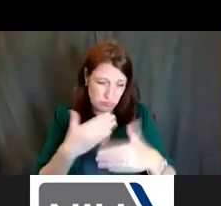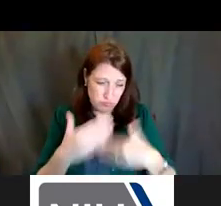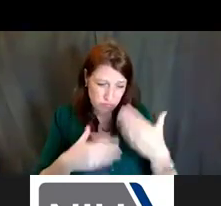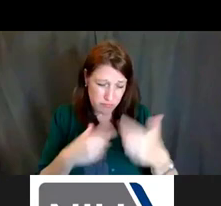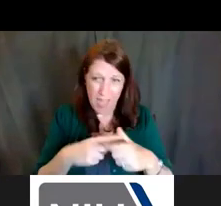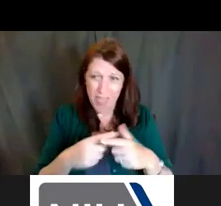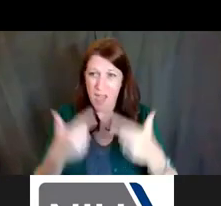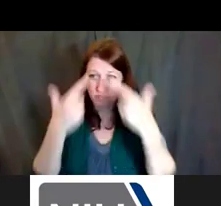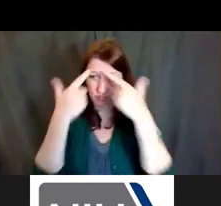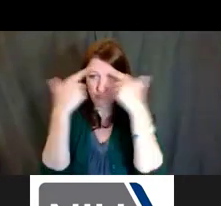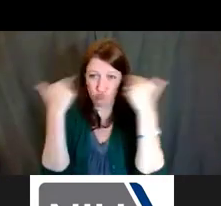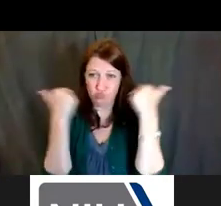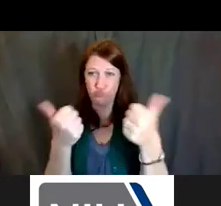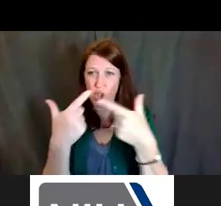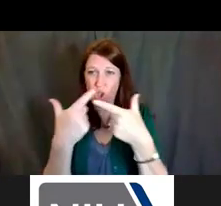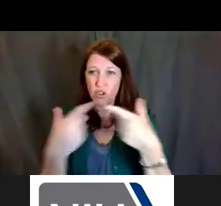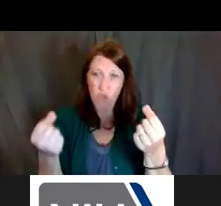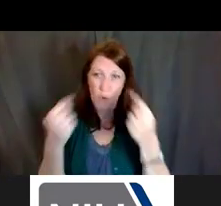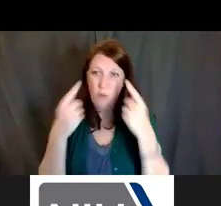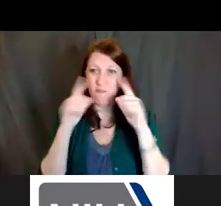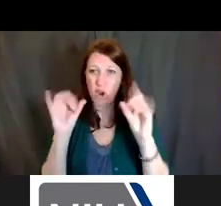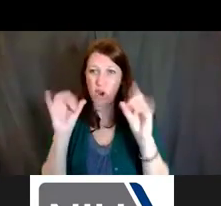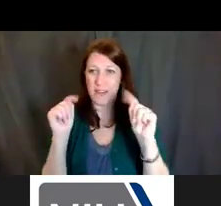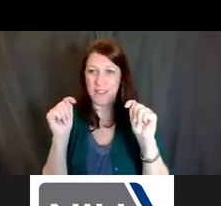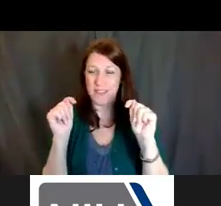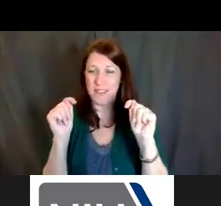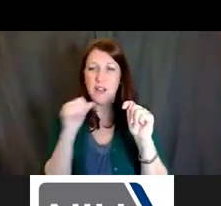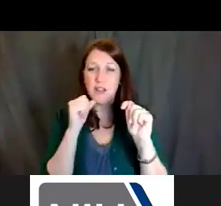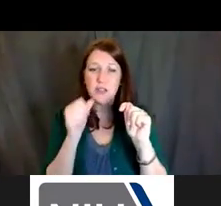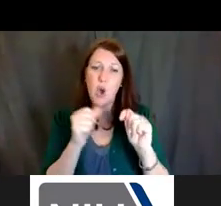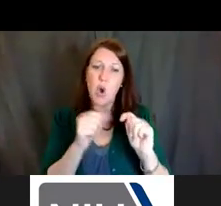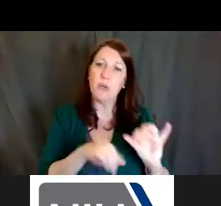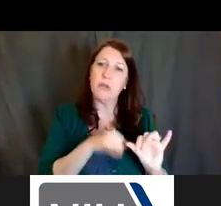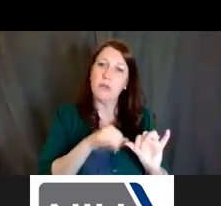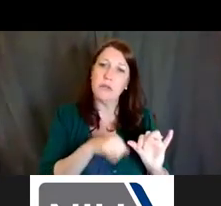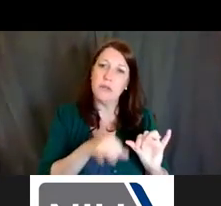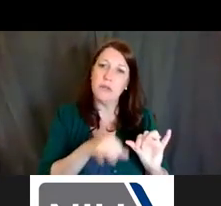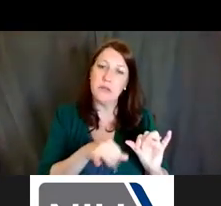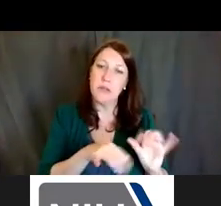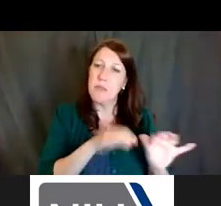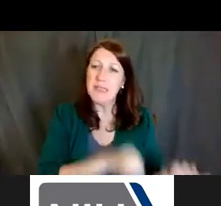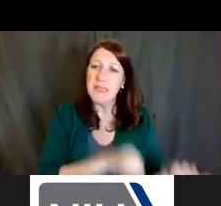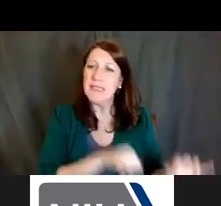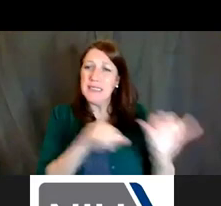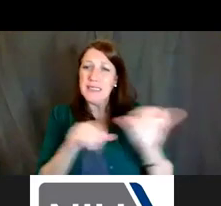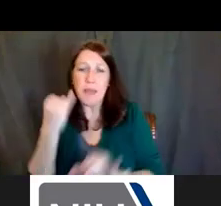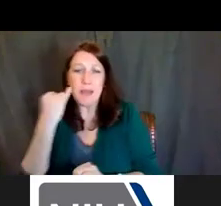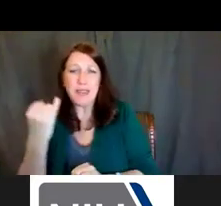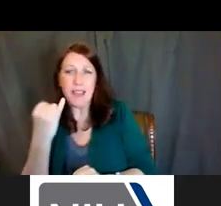Don't just linger on. And the same thing is true, if you need five years, write five years,